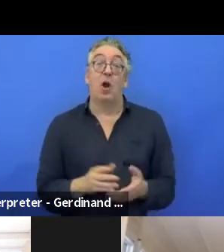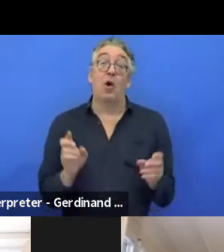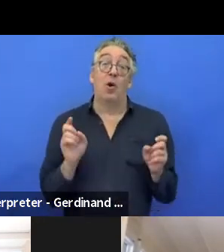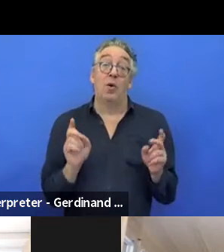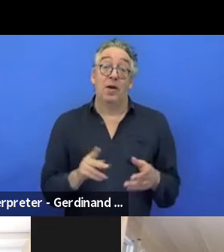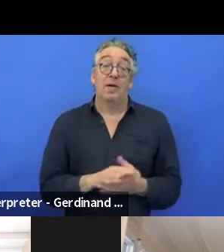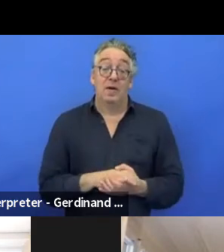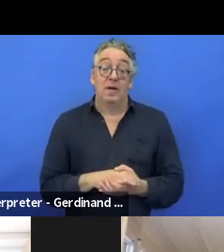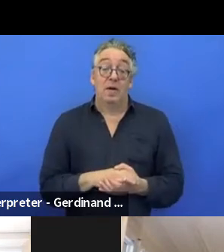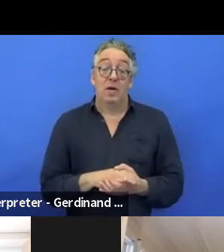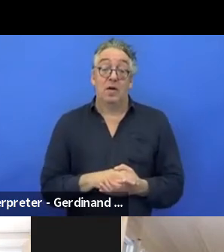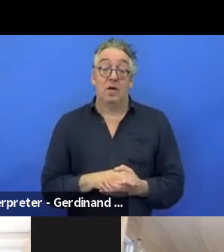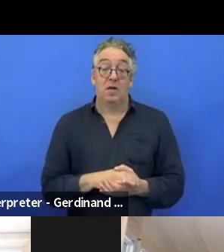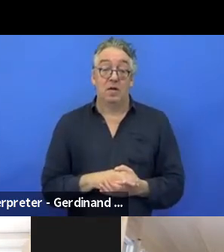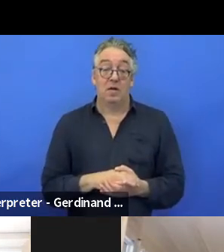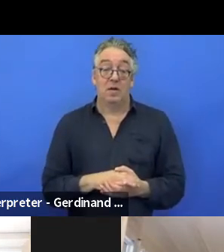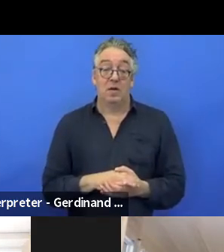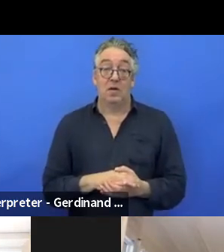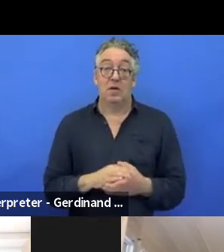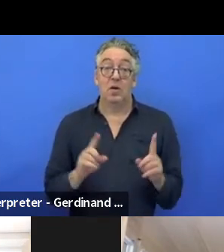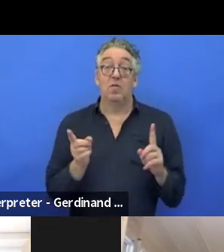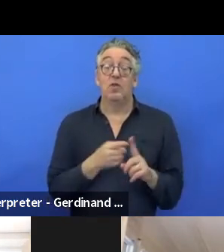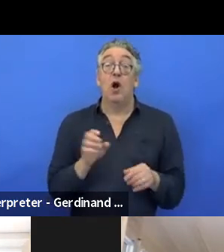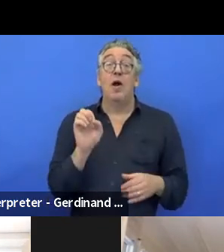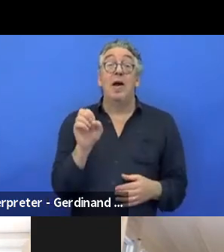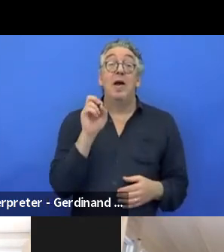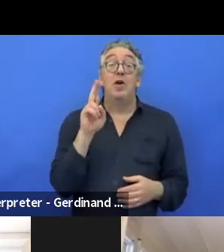First of all, Europe will not fund any platforms.